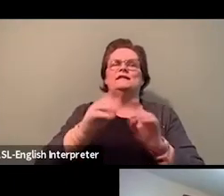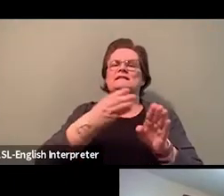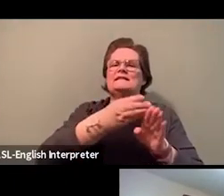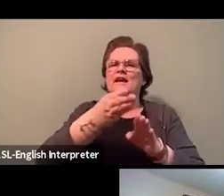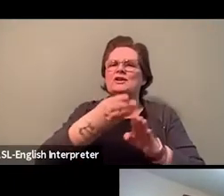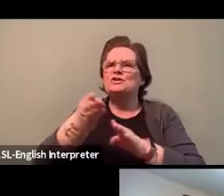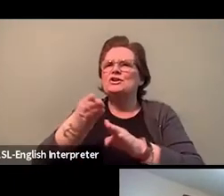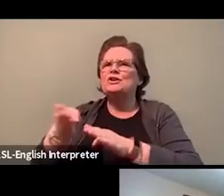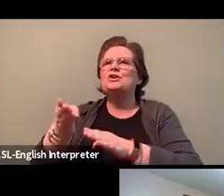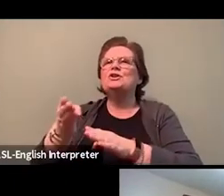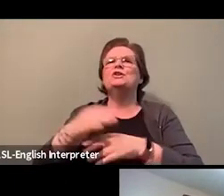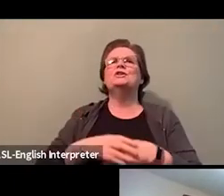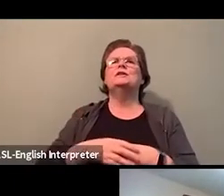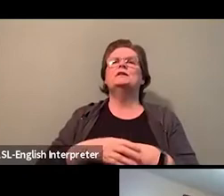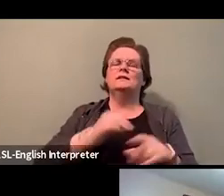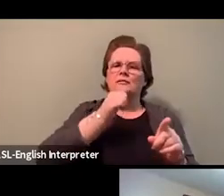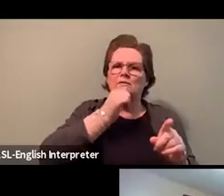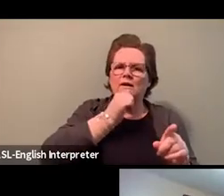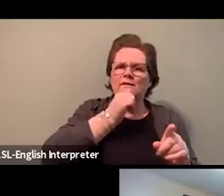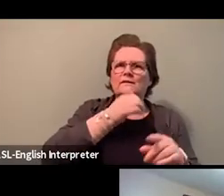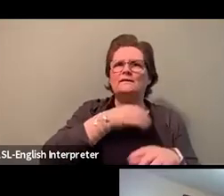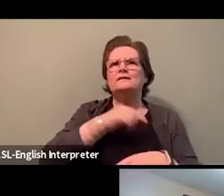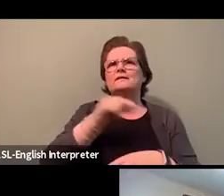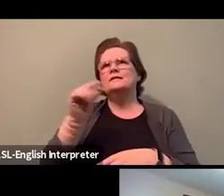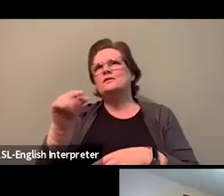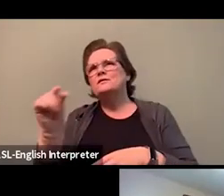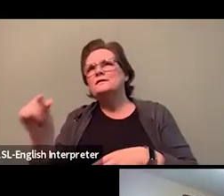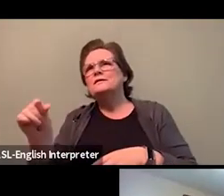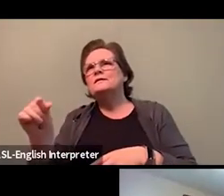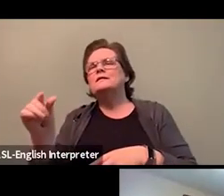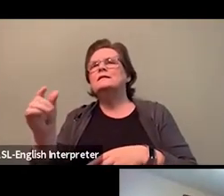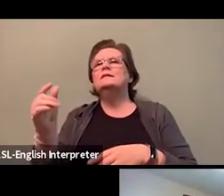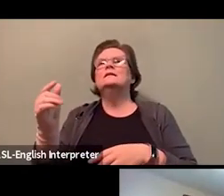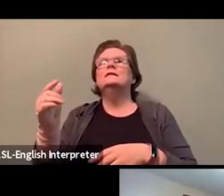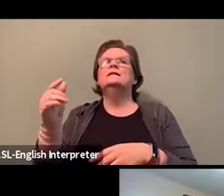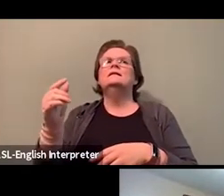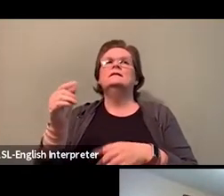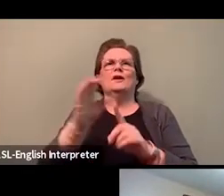and the private, it makes sense to imagine workplaces free